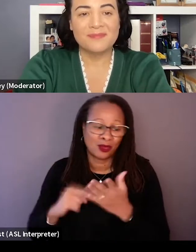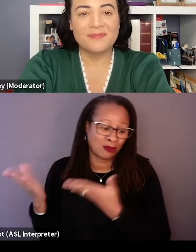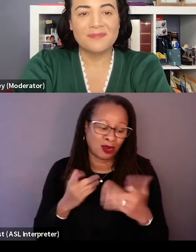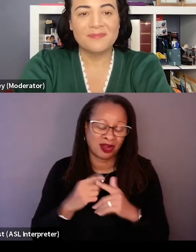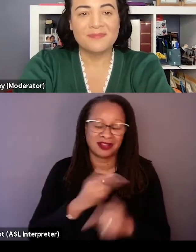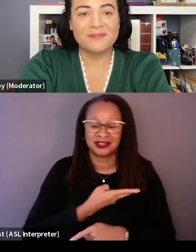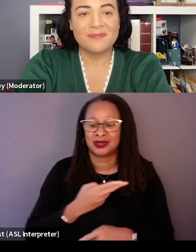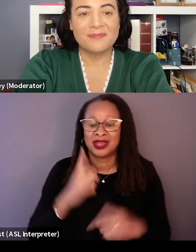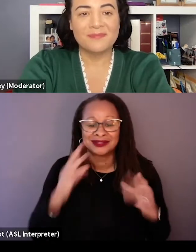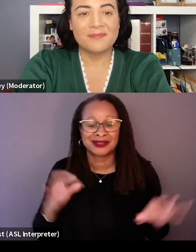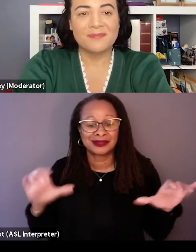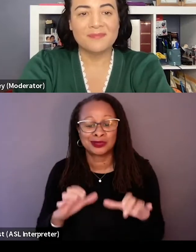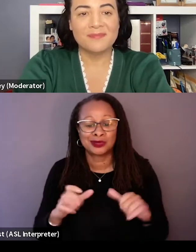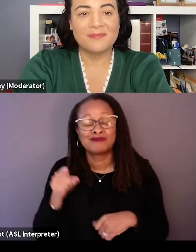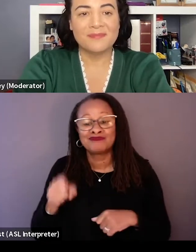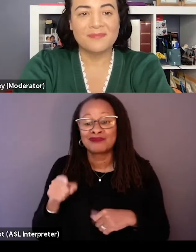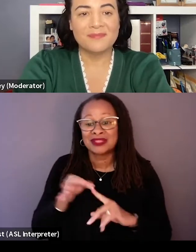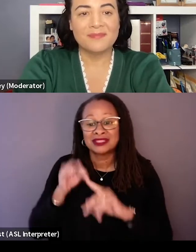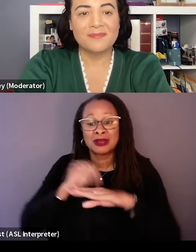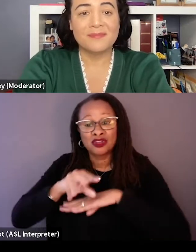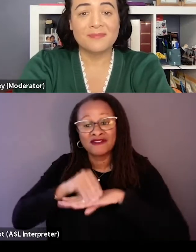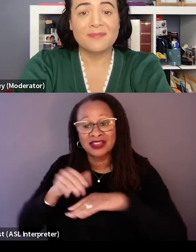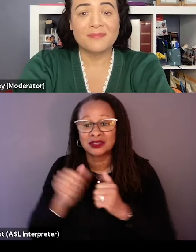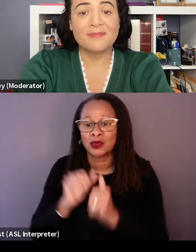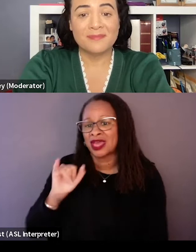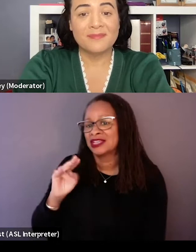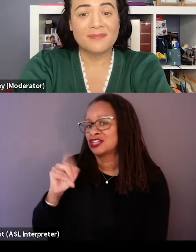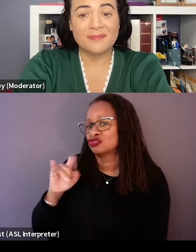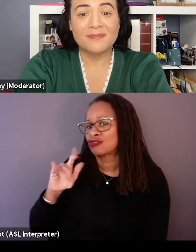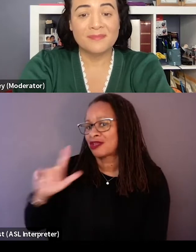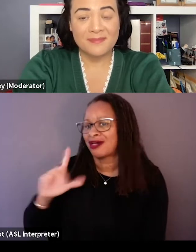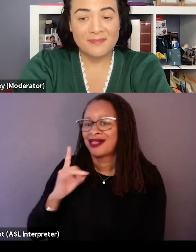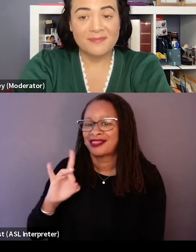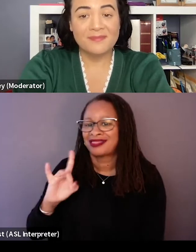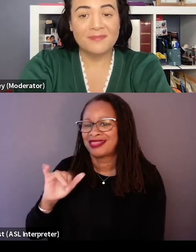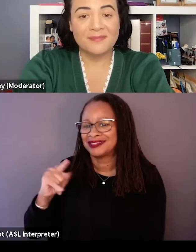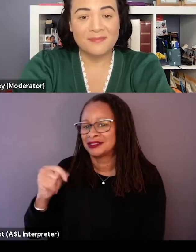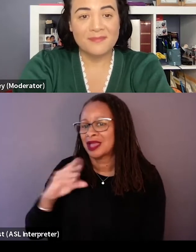these special effects with industrial light and magic with ILM and that's something we'd never done before.